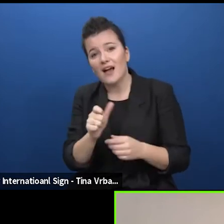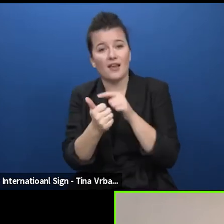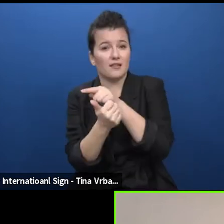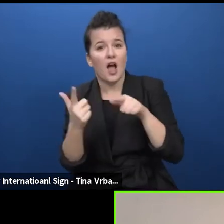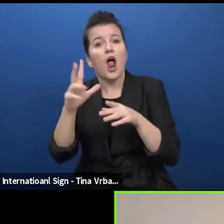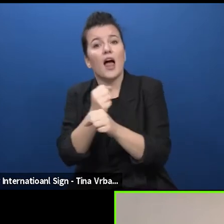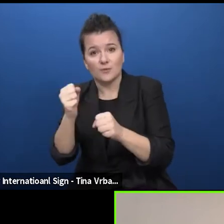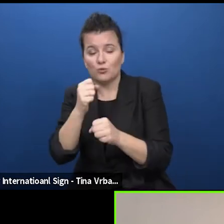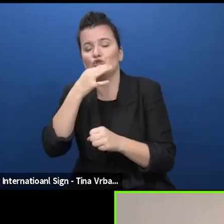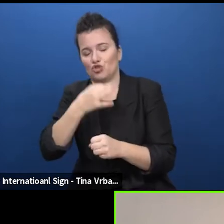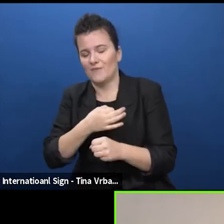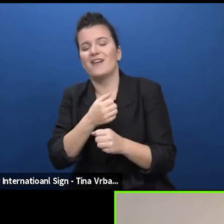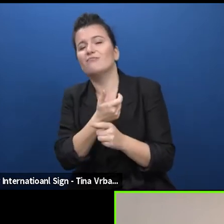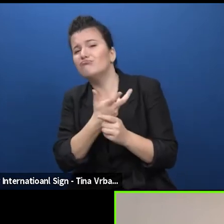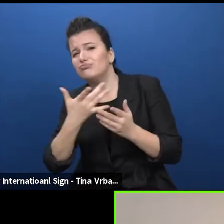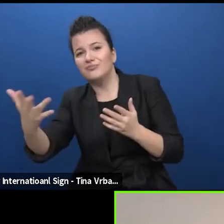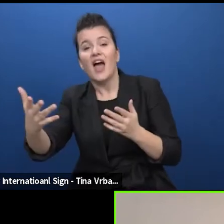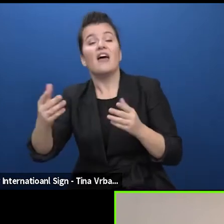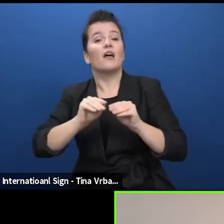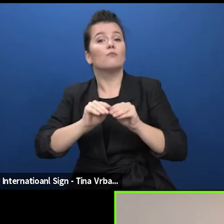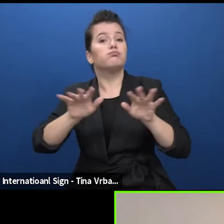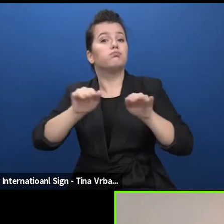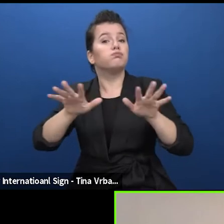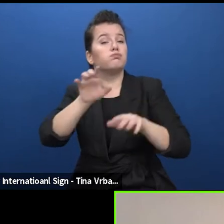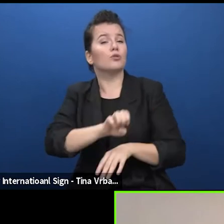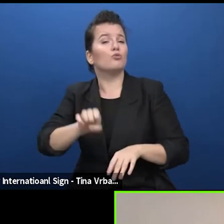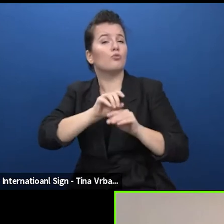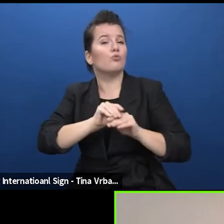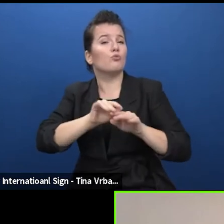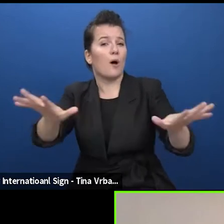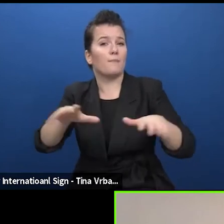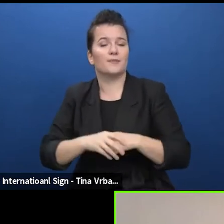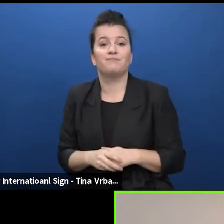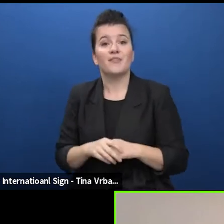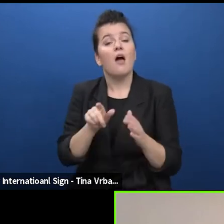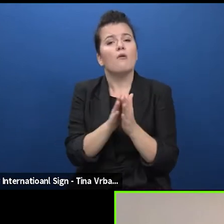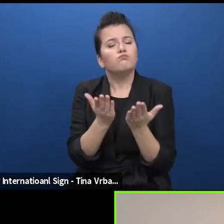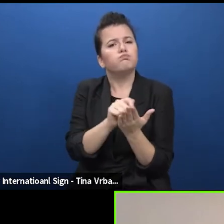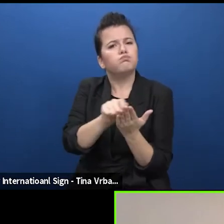seasons in theatre across Europe. They are published by Drei Masken Verlag in Germany.